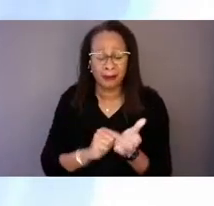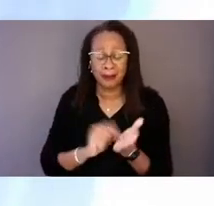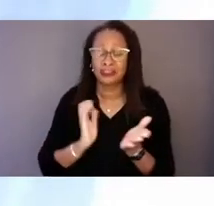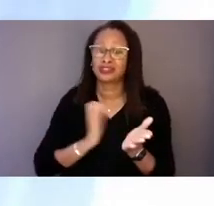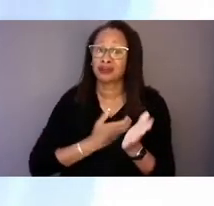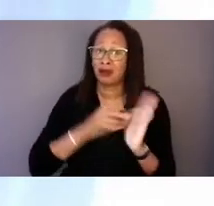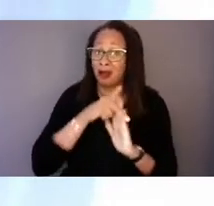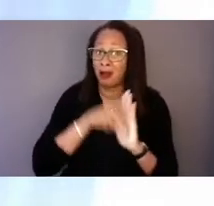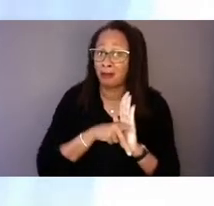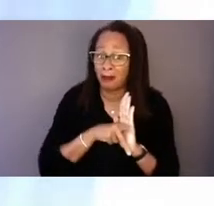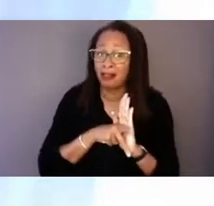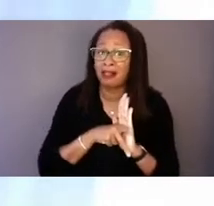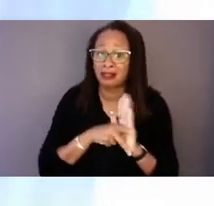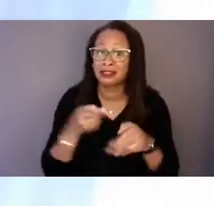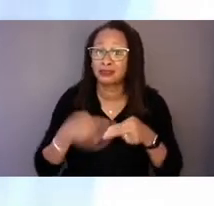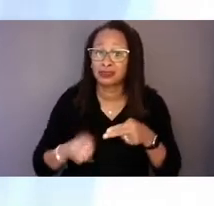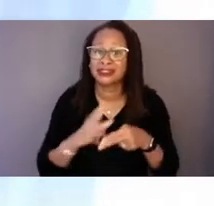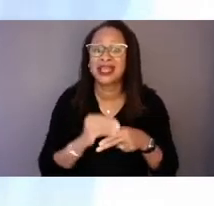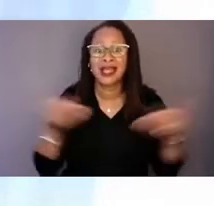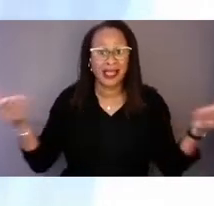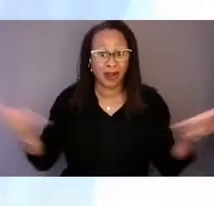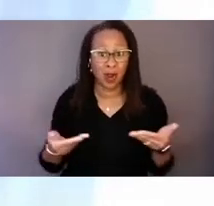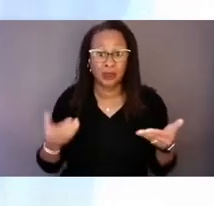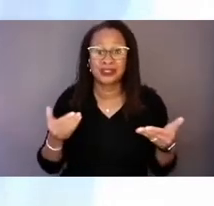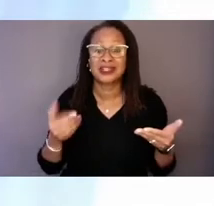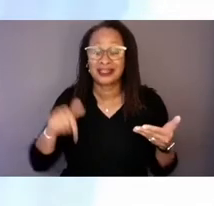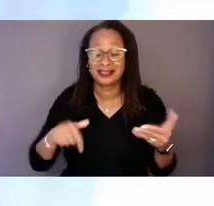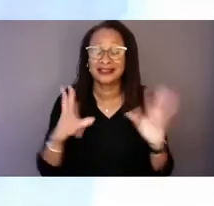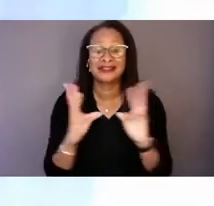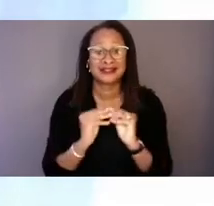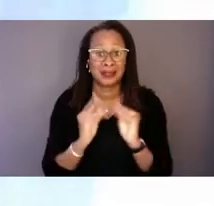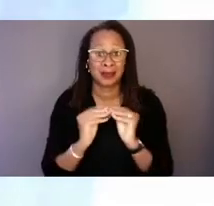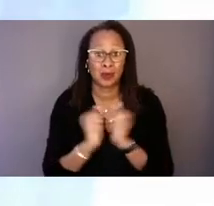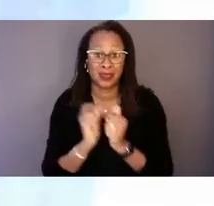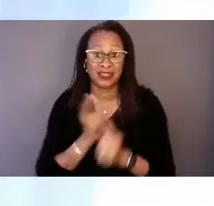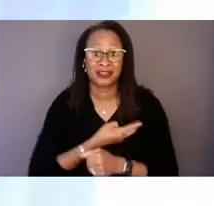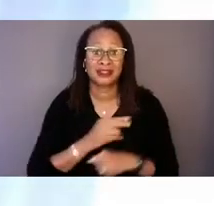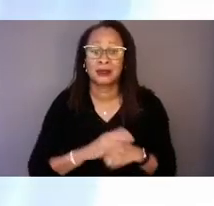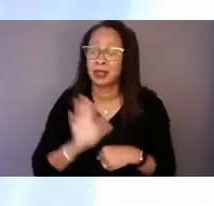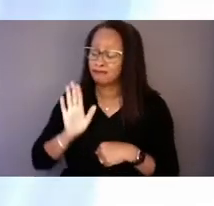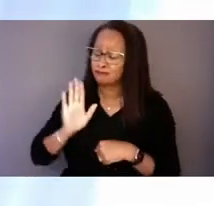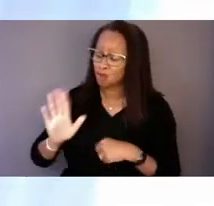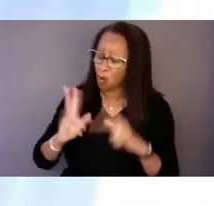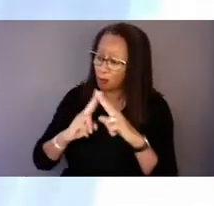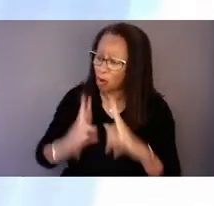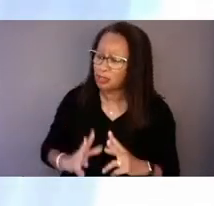and hosting the summit with us. Your partnership and genuine passion